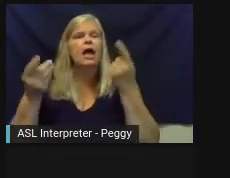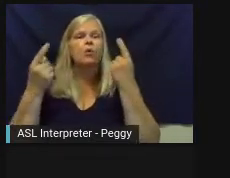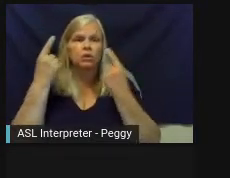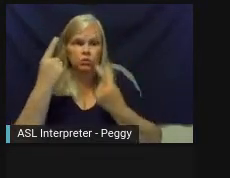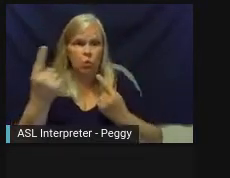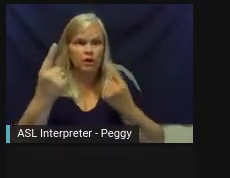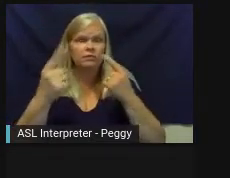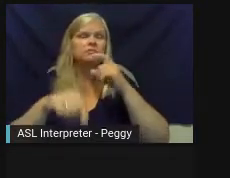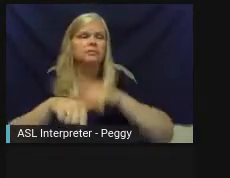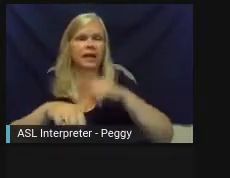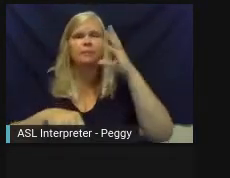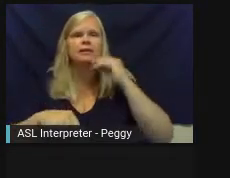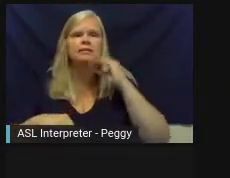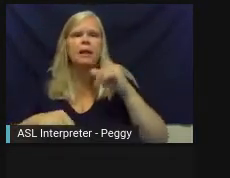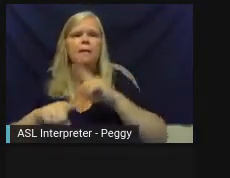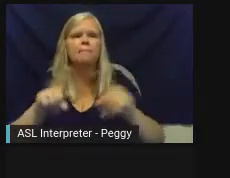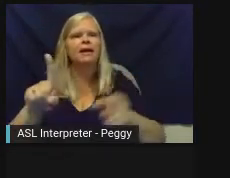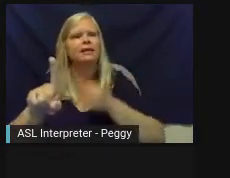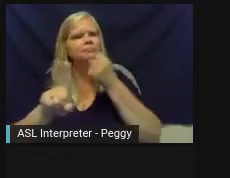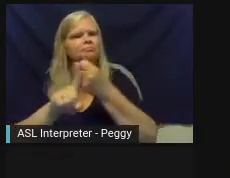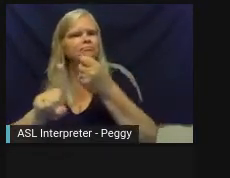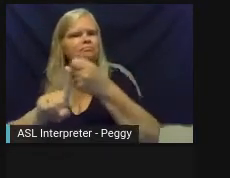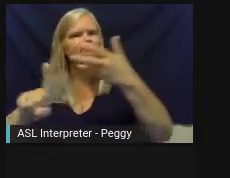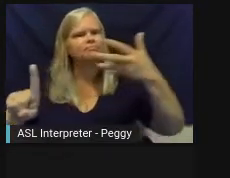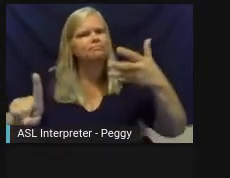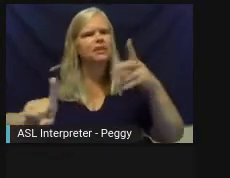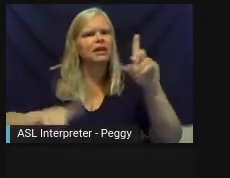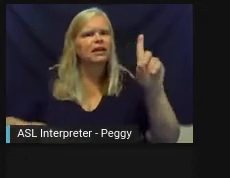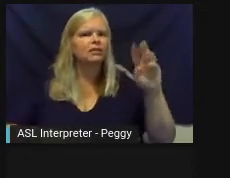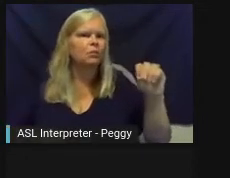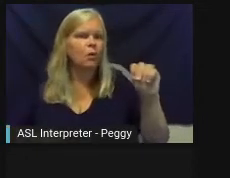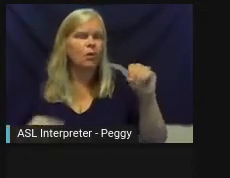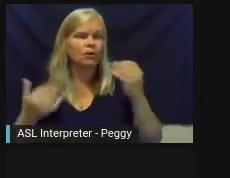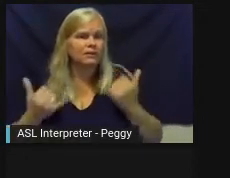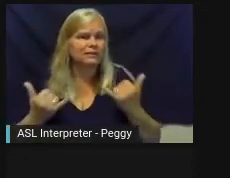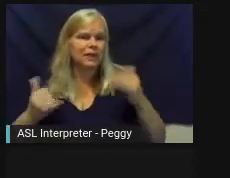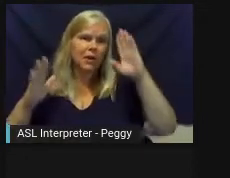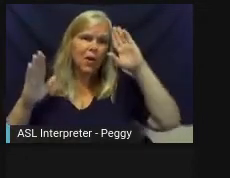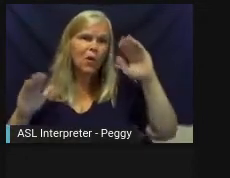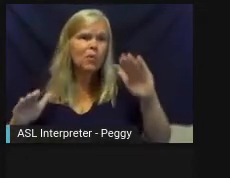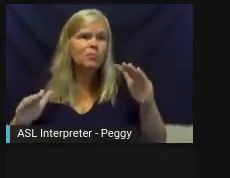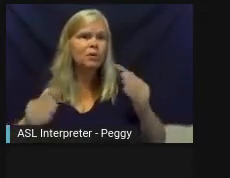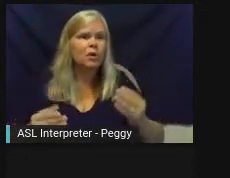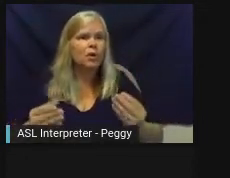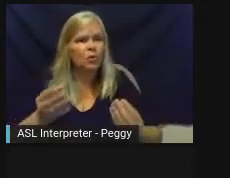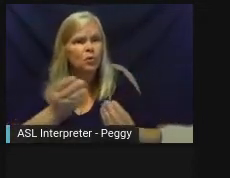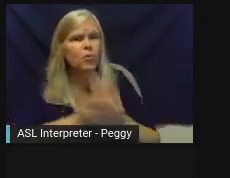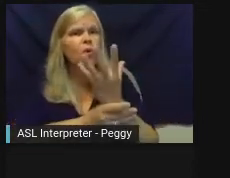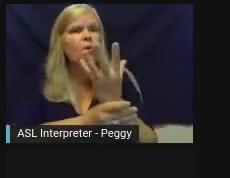upon Greater Des Moines' existing and hopefully growing appreciation for the role of arts in culture